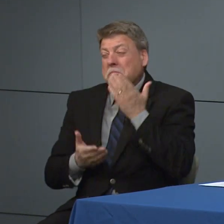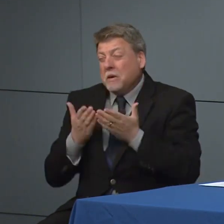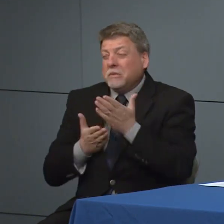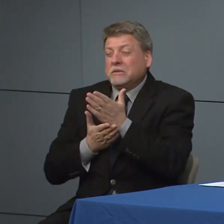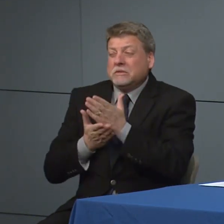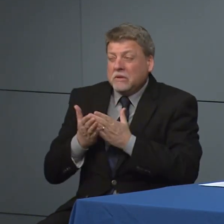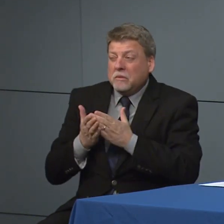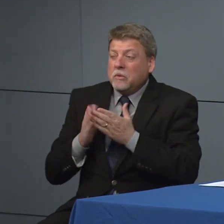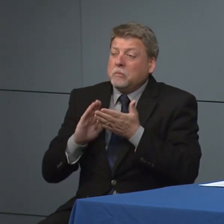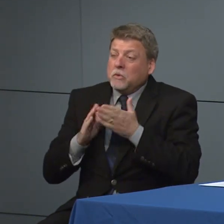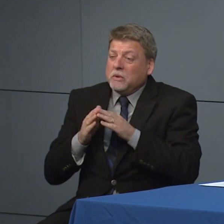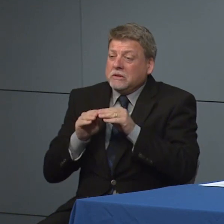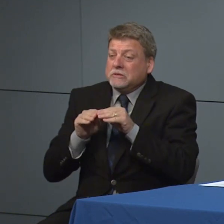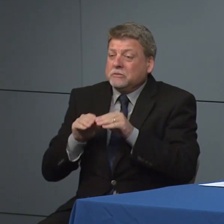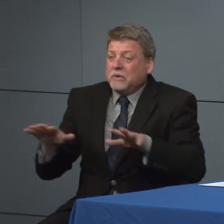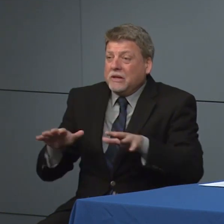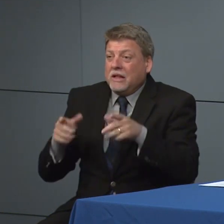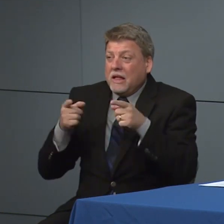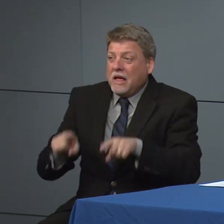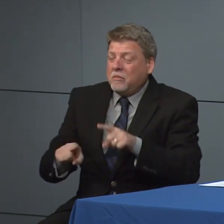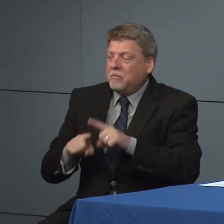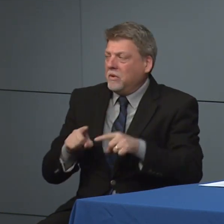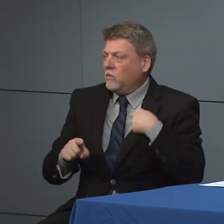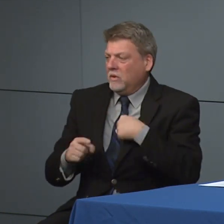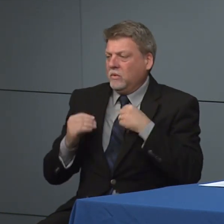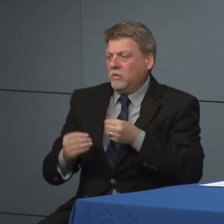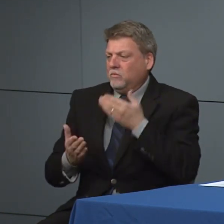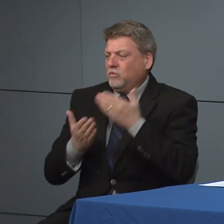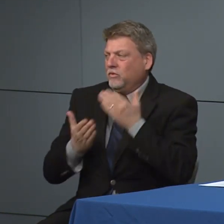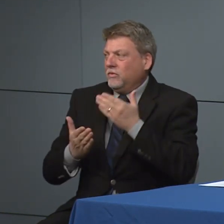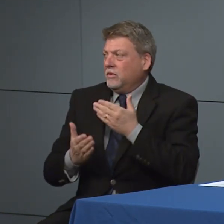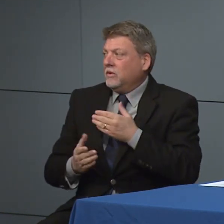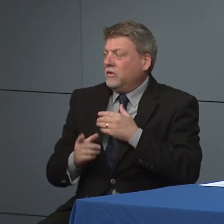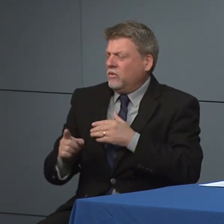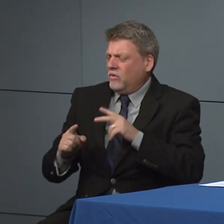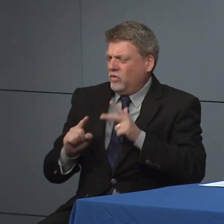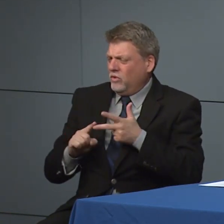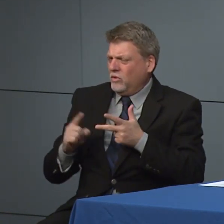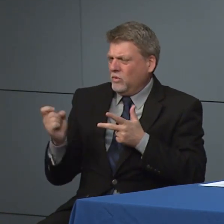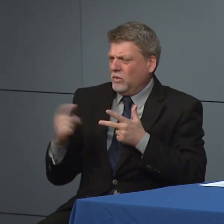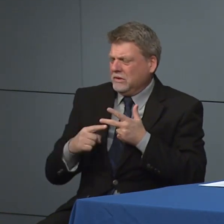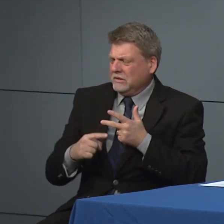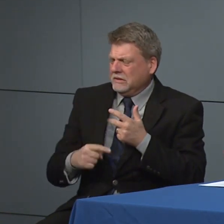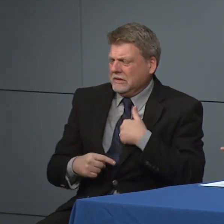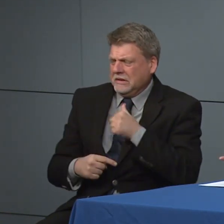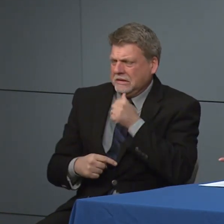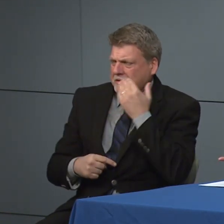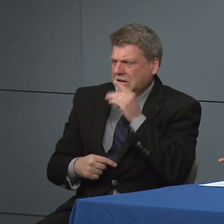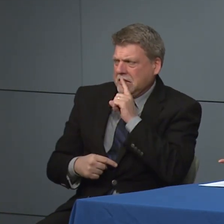don't have documentation of that of that community spread us a 3rd question and I think I don't have the answer to a very